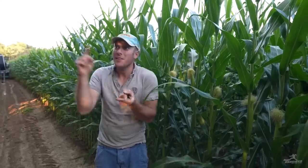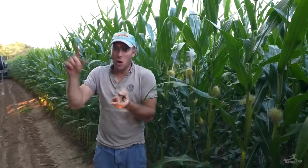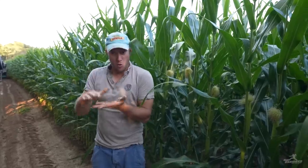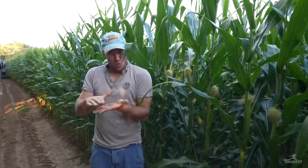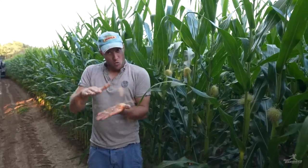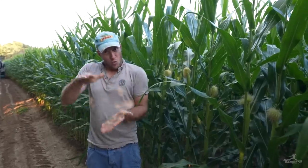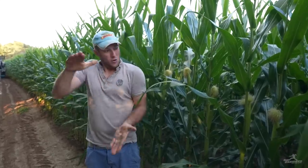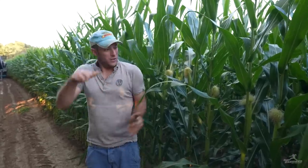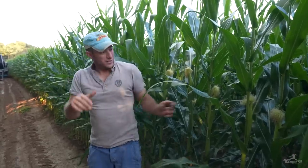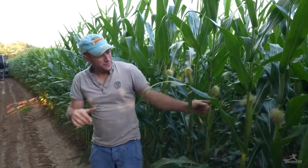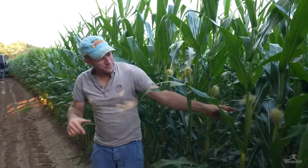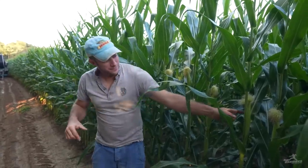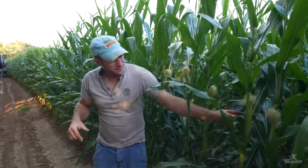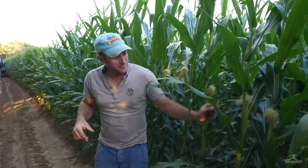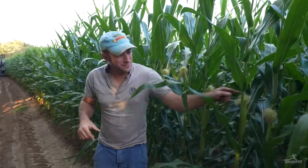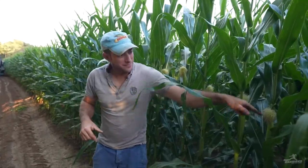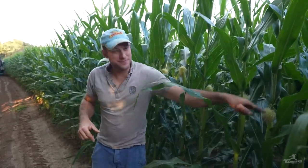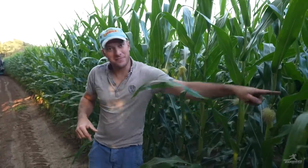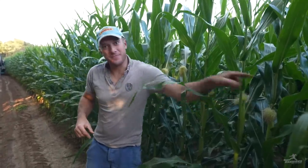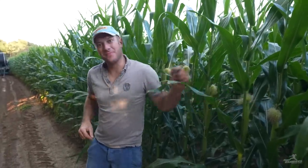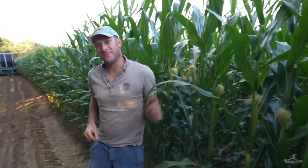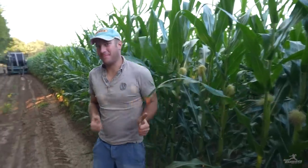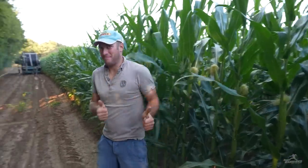We need them to be big.